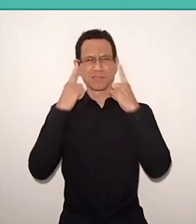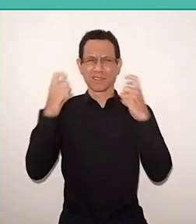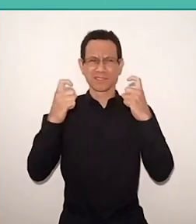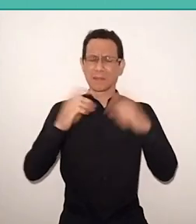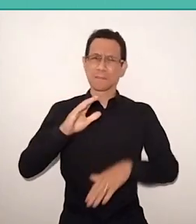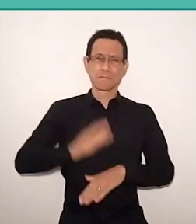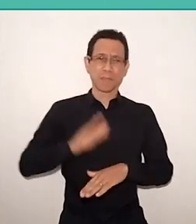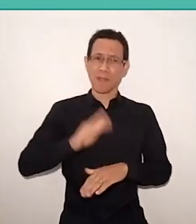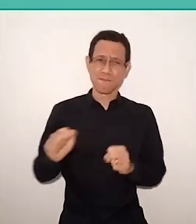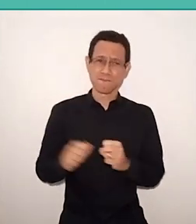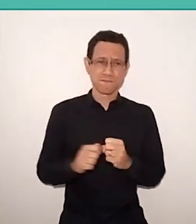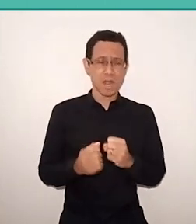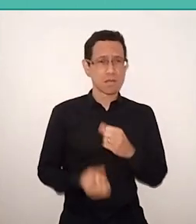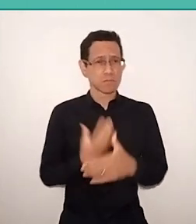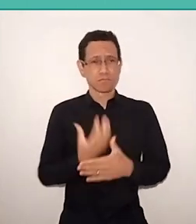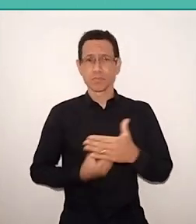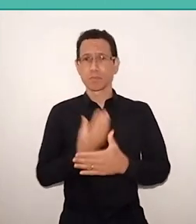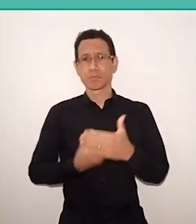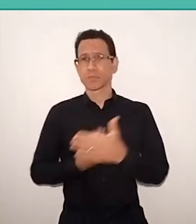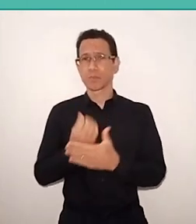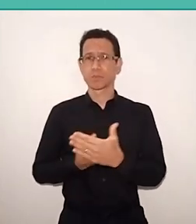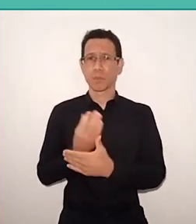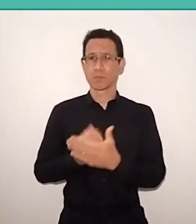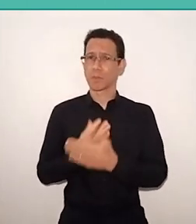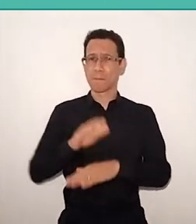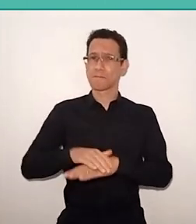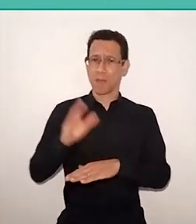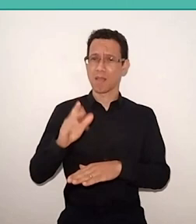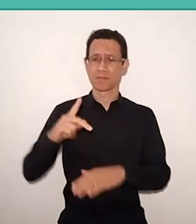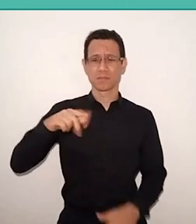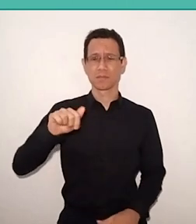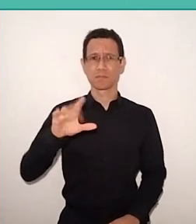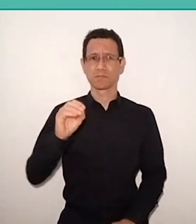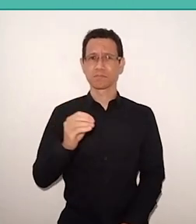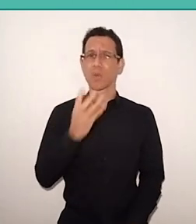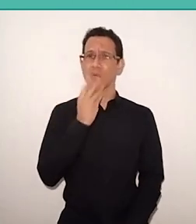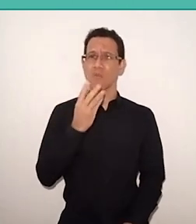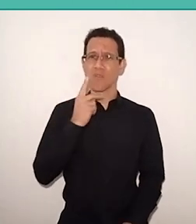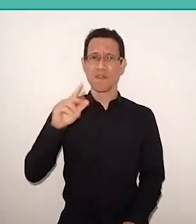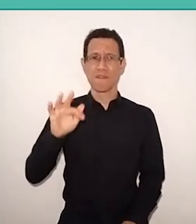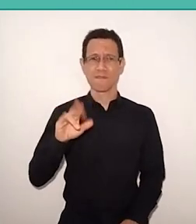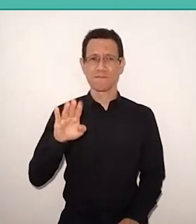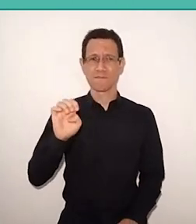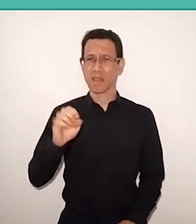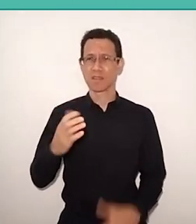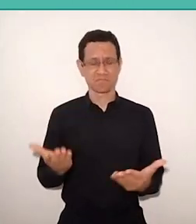and one of the most read, one of the most demanded in all universities, from the far east to the Far West,